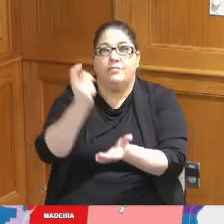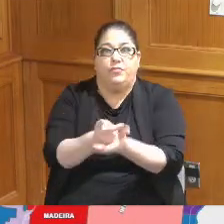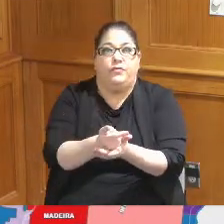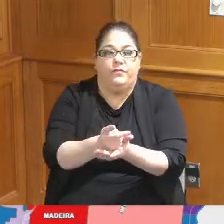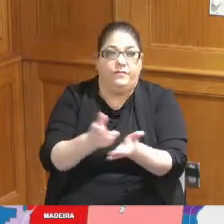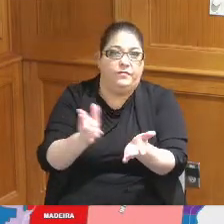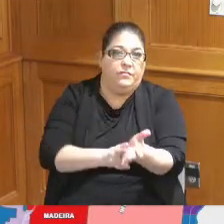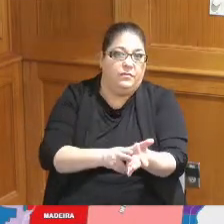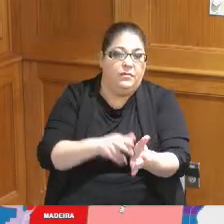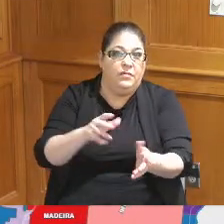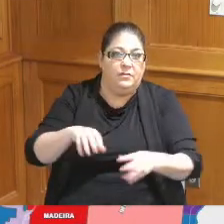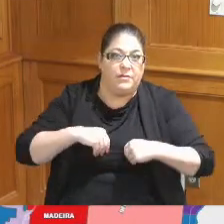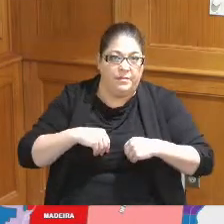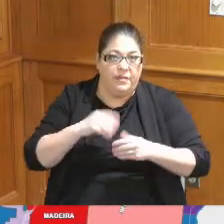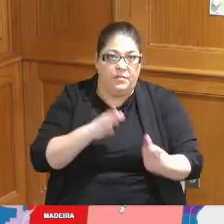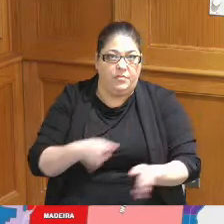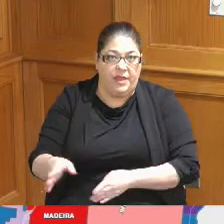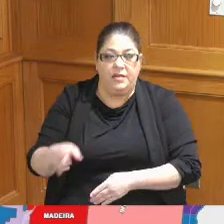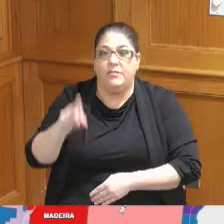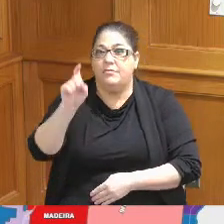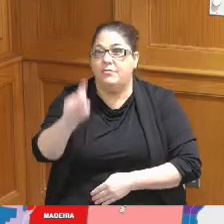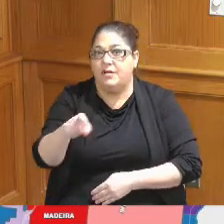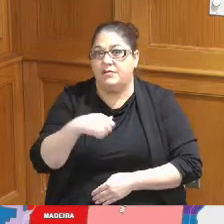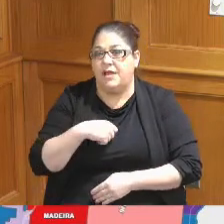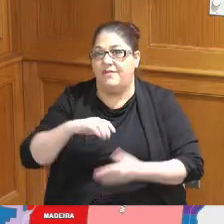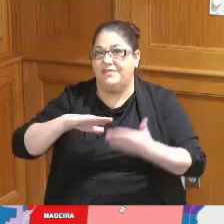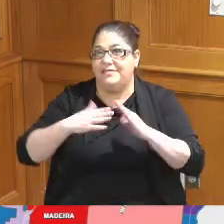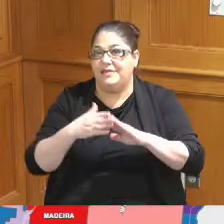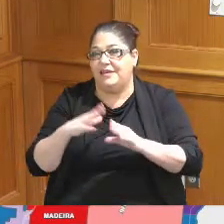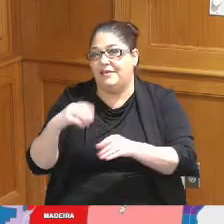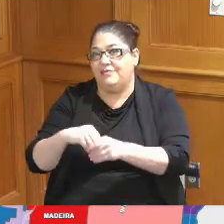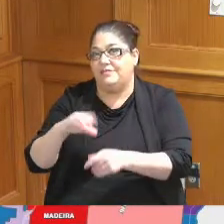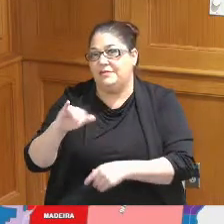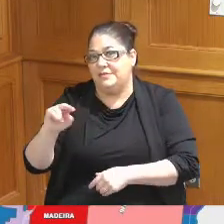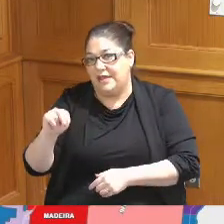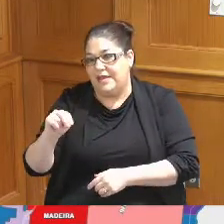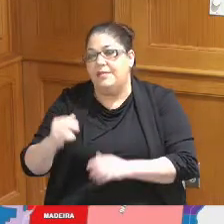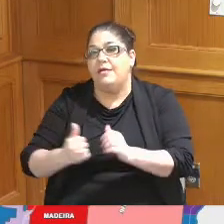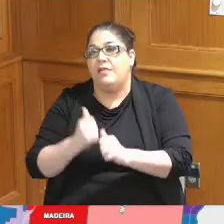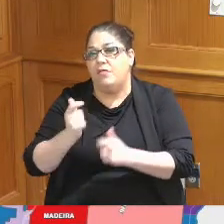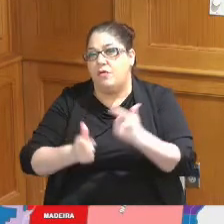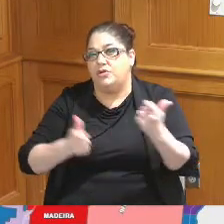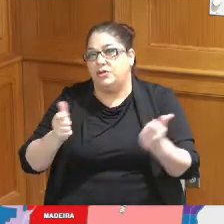and we also have to have the city of Cincinnati as there are largest municipality and we have to have